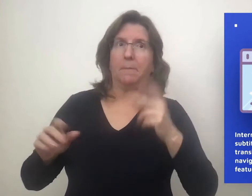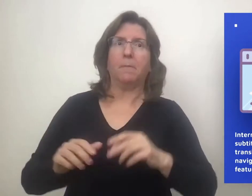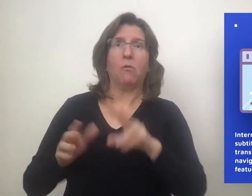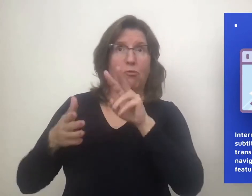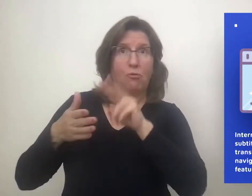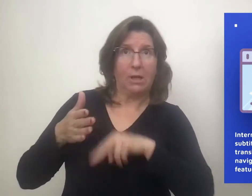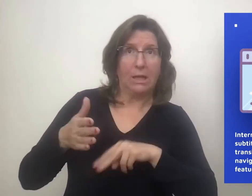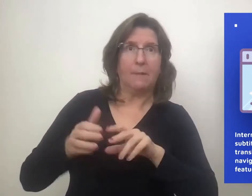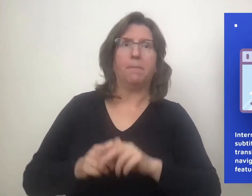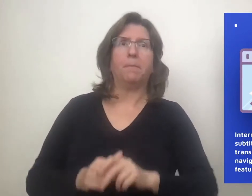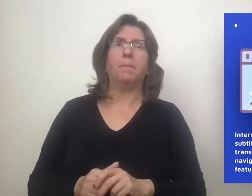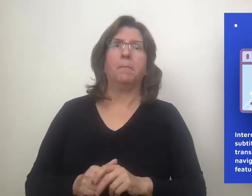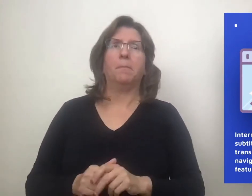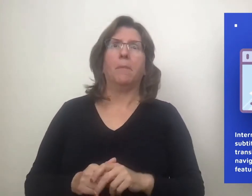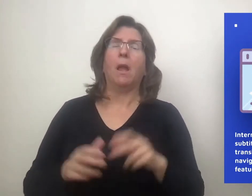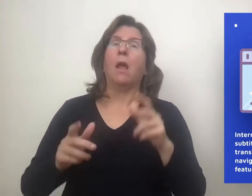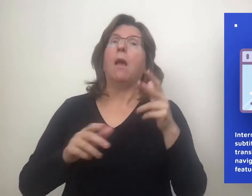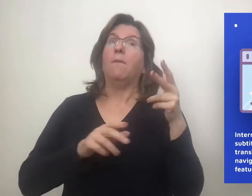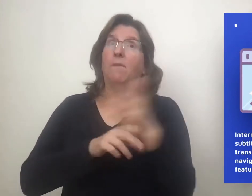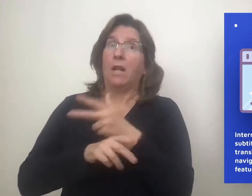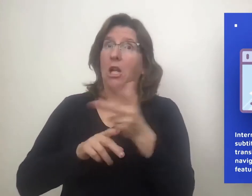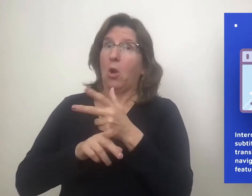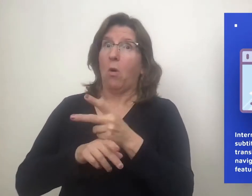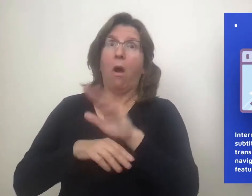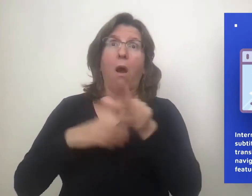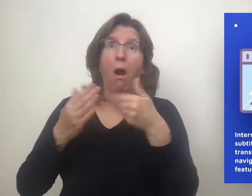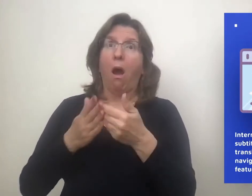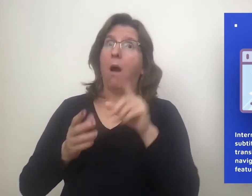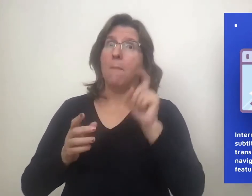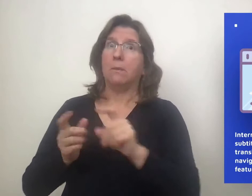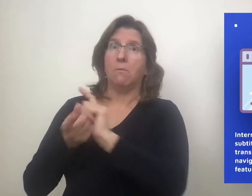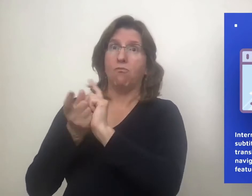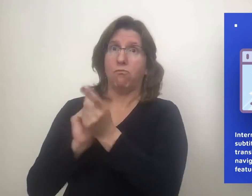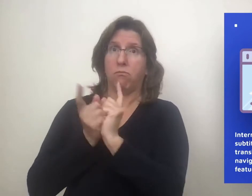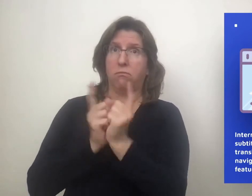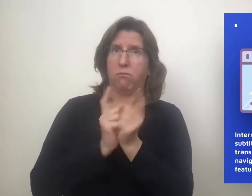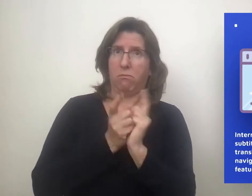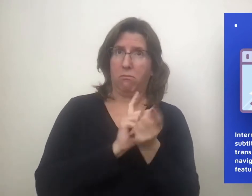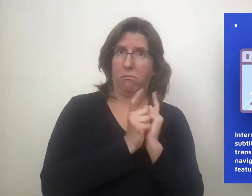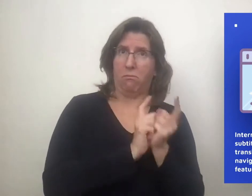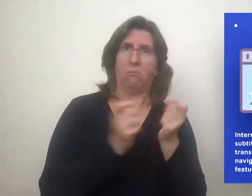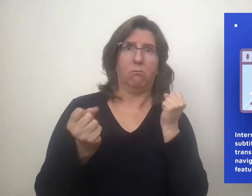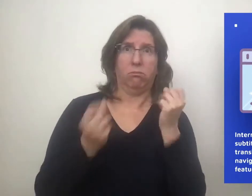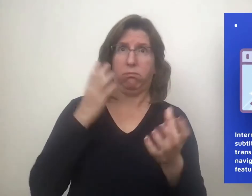Video/audio material is translated into a signed language.